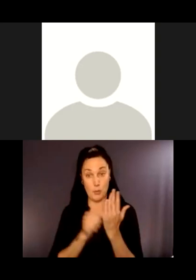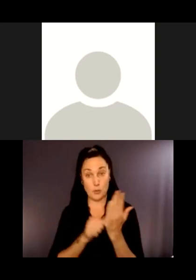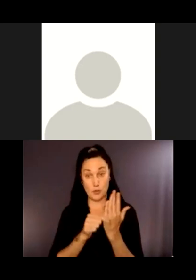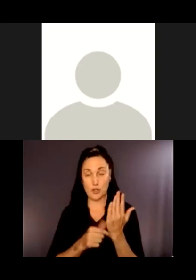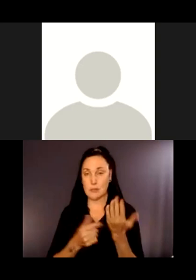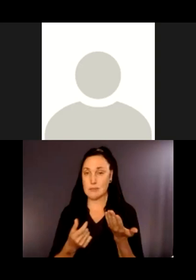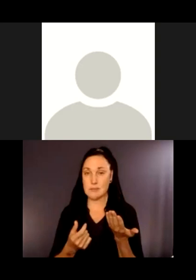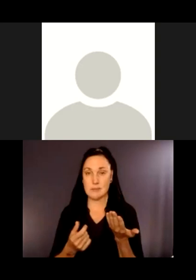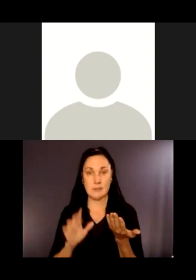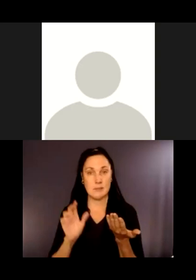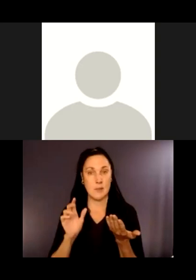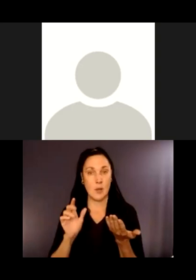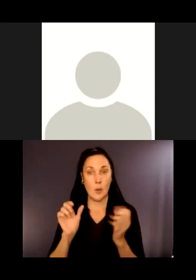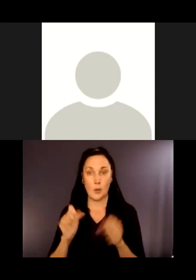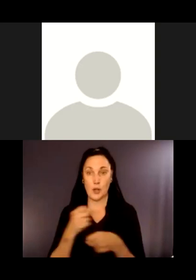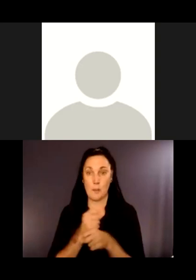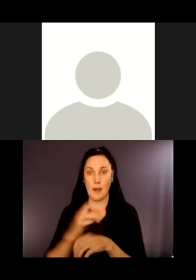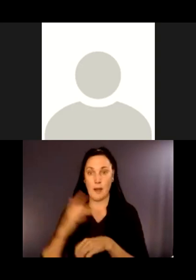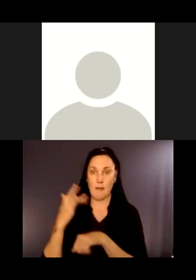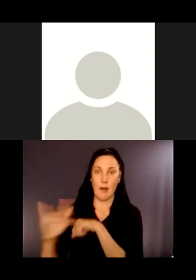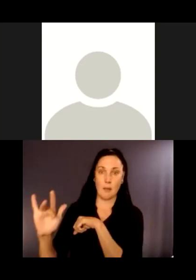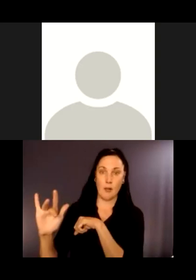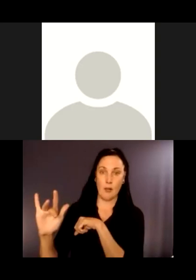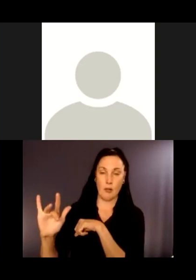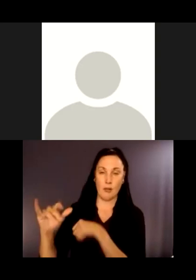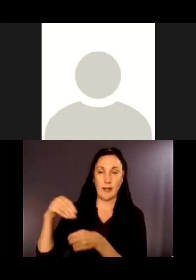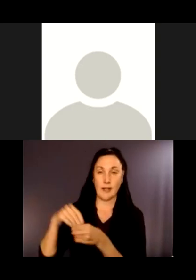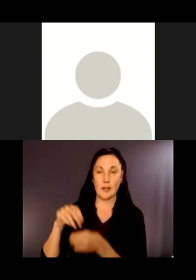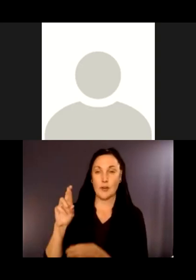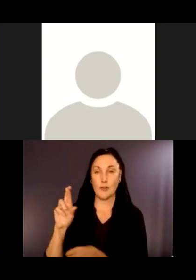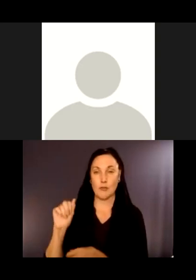something that was available at like the ranger station nearby